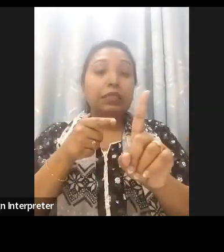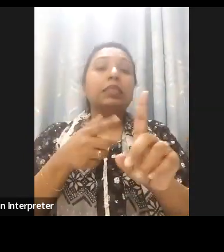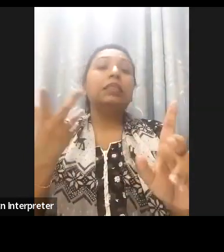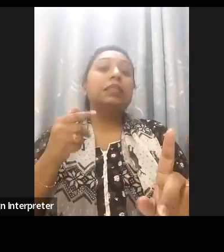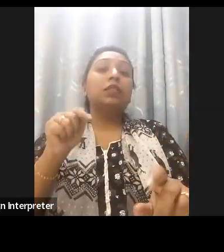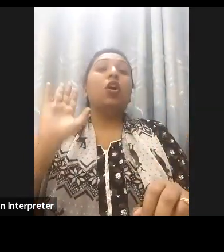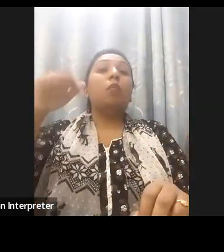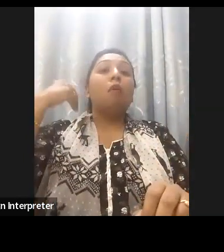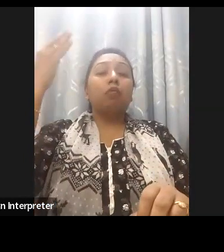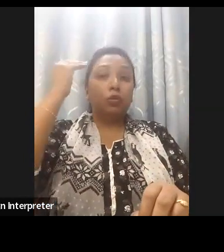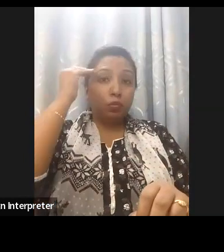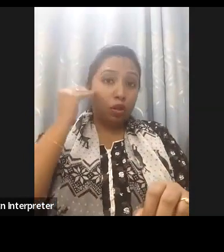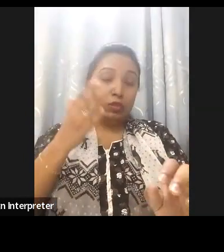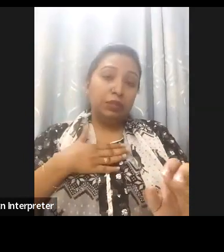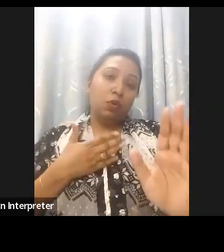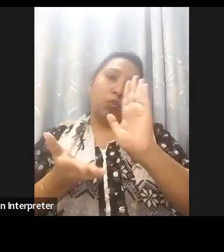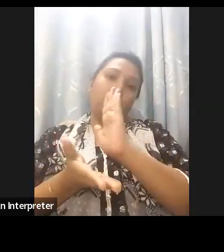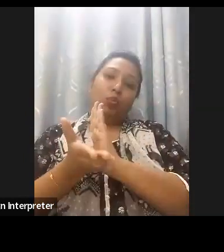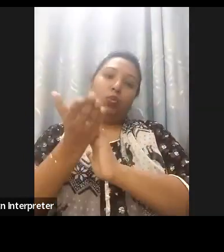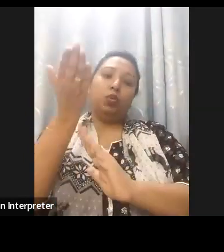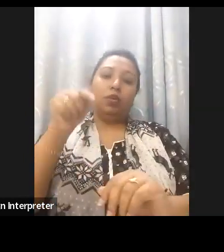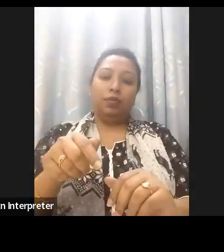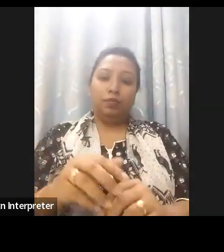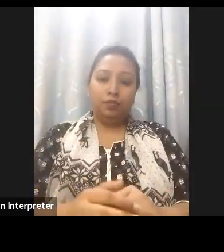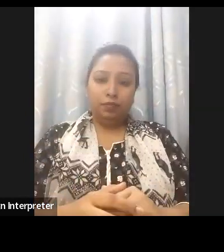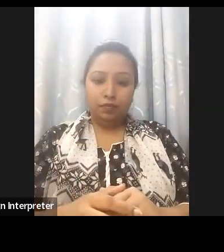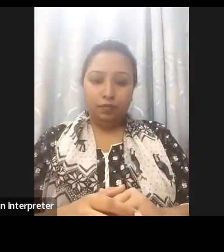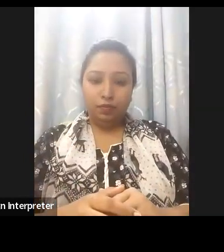and materials such as e-learning content. We aim to ensure that no one is left behind in